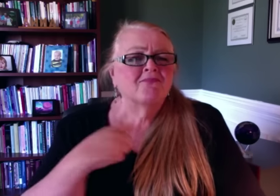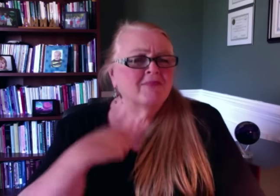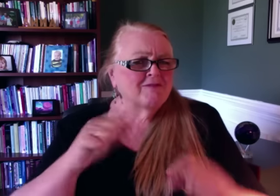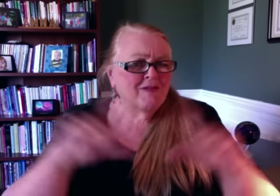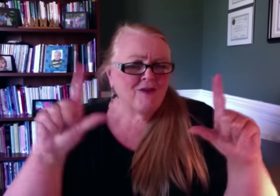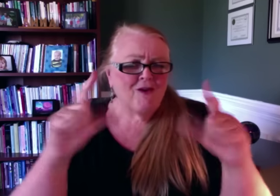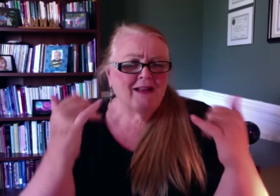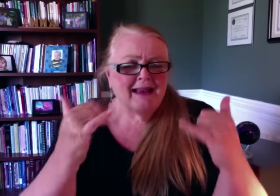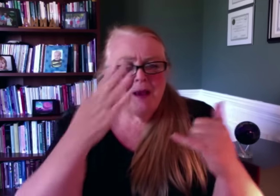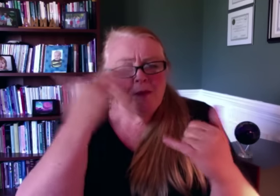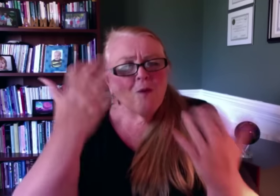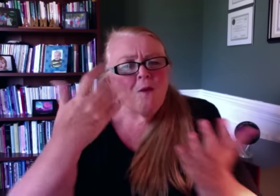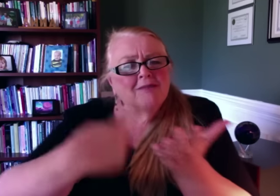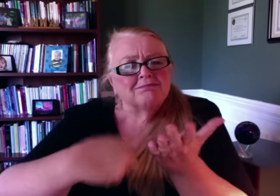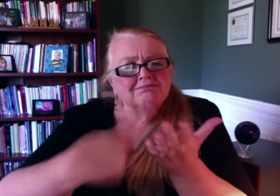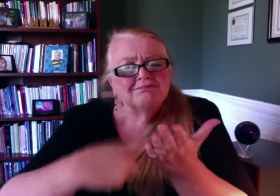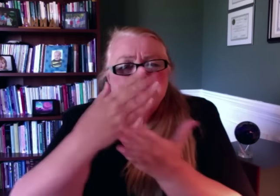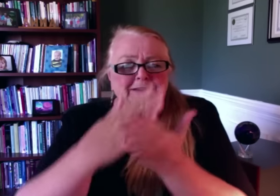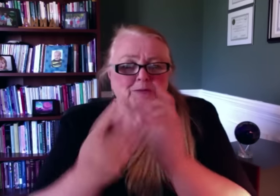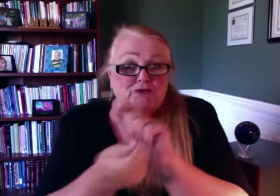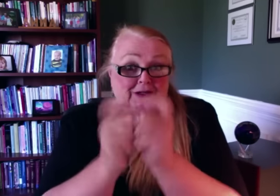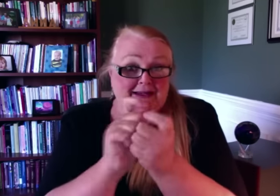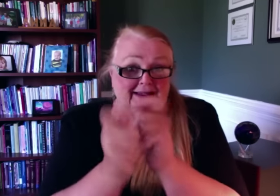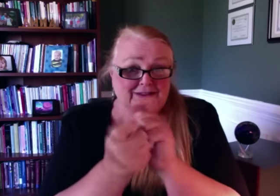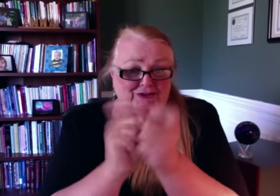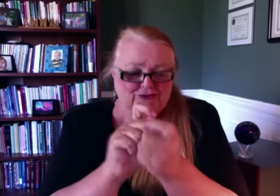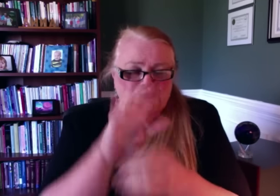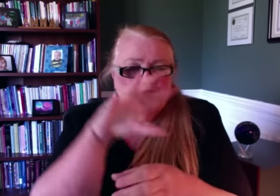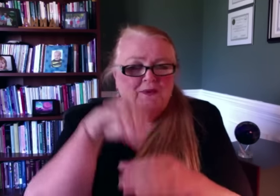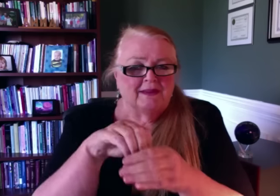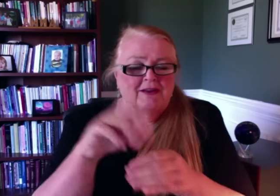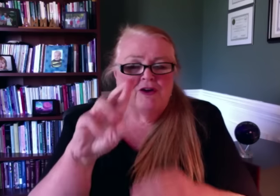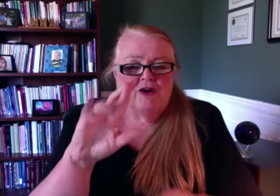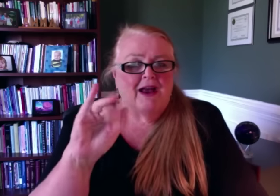The purpose of this video is to inform the membership of some exciting changes within